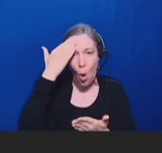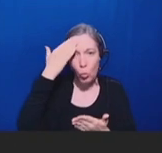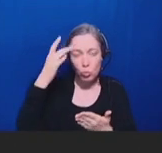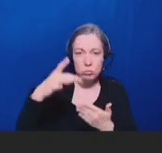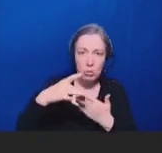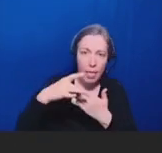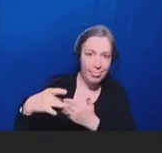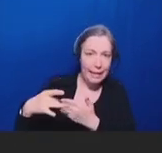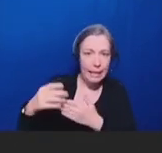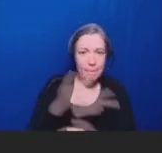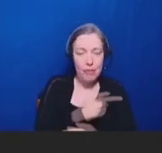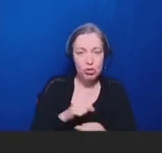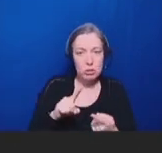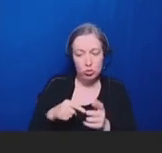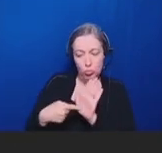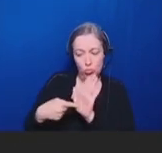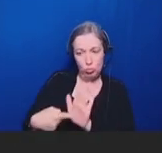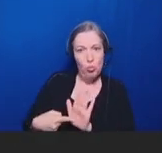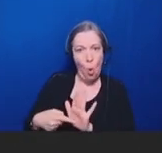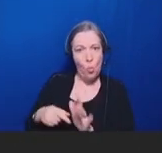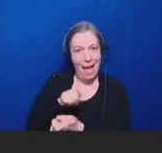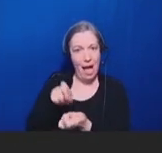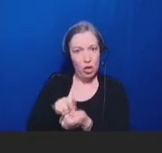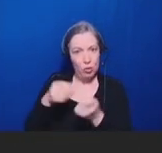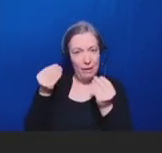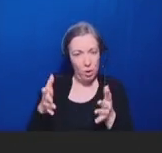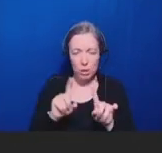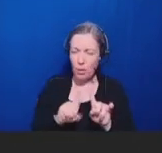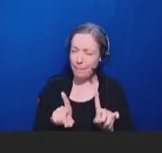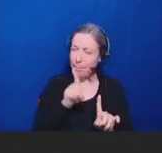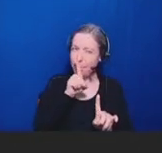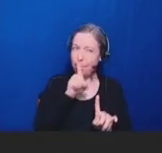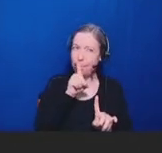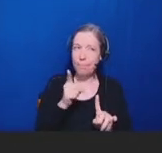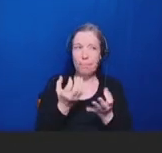I think the thing that's critical is figuring out sources of information that they find